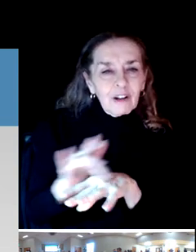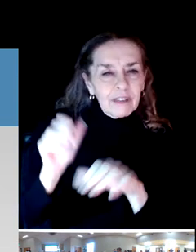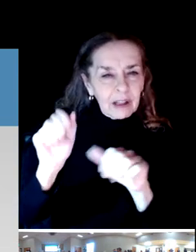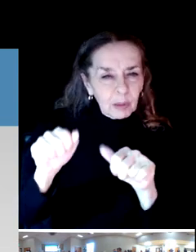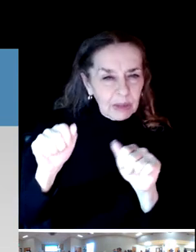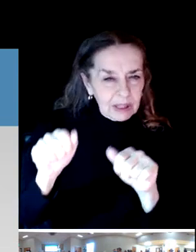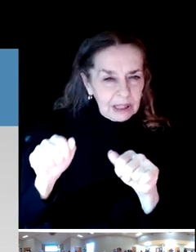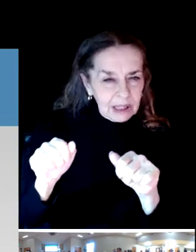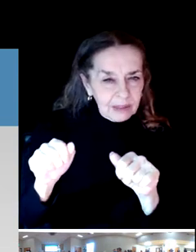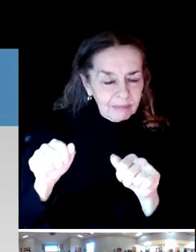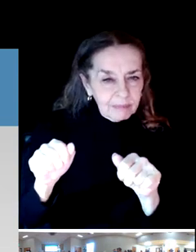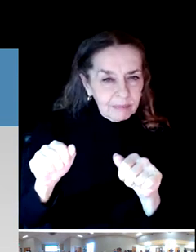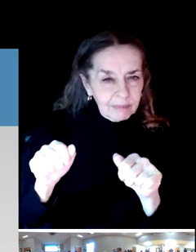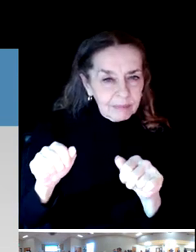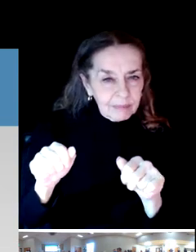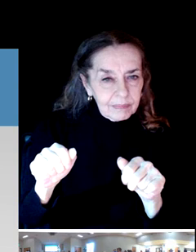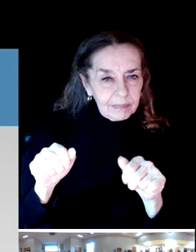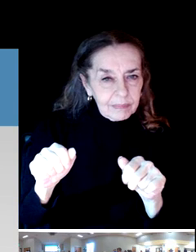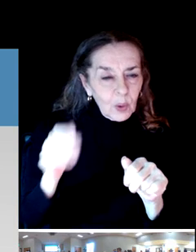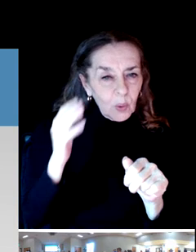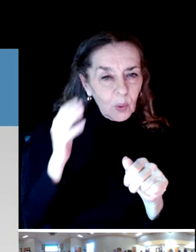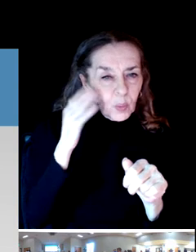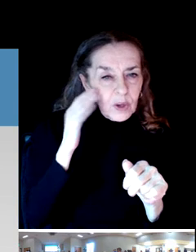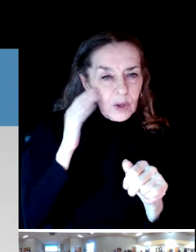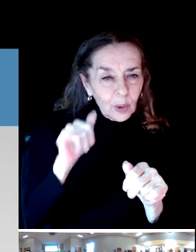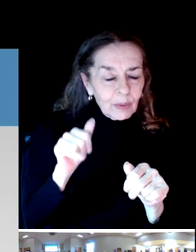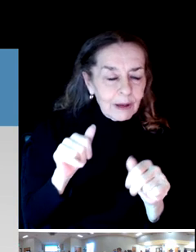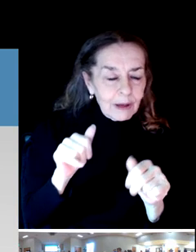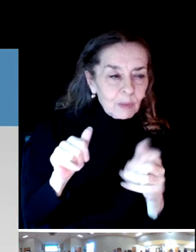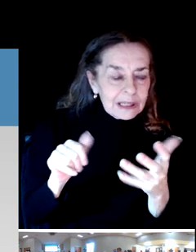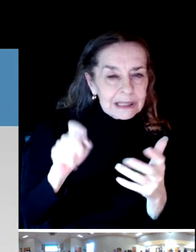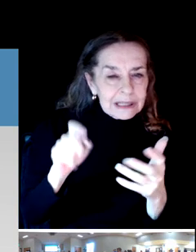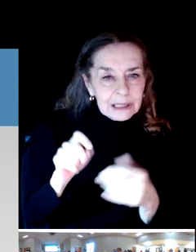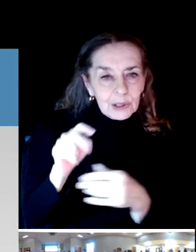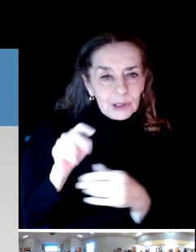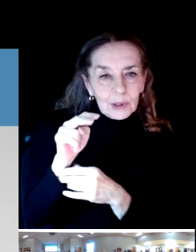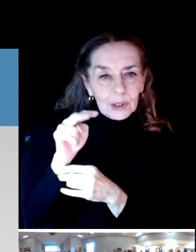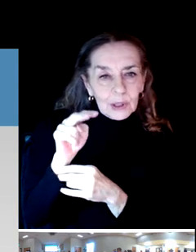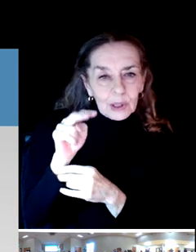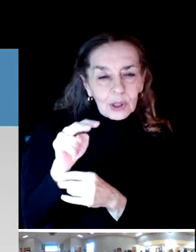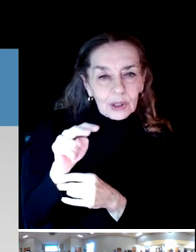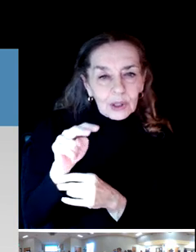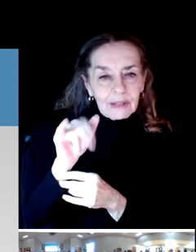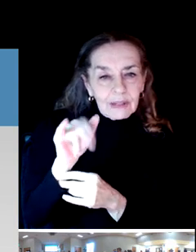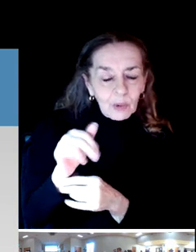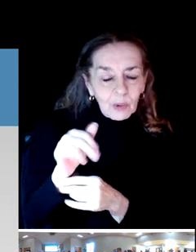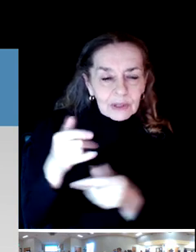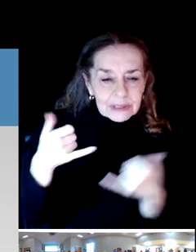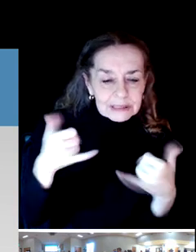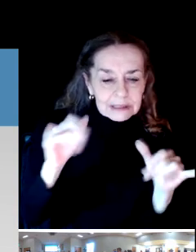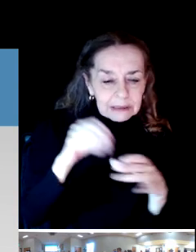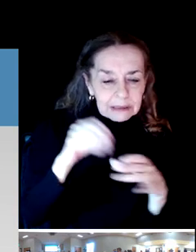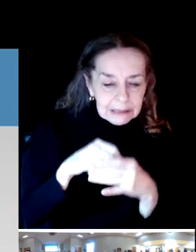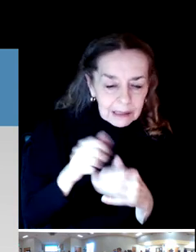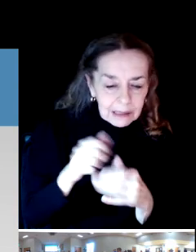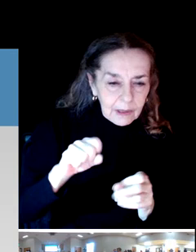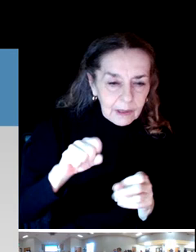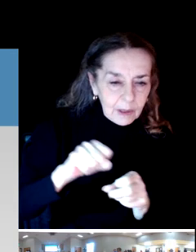Now we know we need to couch this with the fact that we're we're still very much in a pandemic and we're coming out of the pandemic.